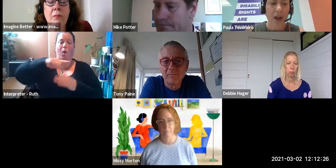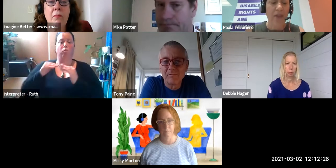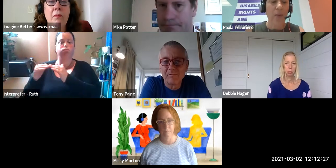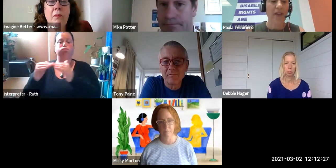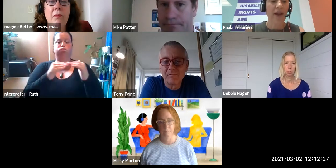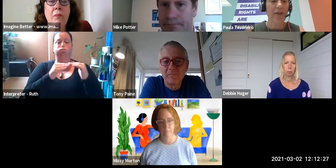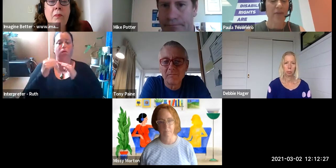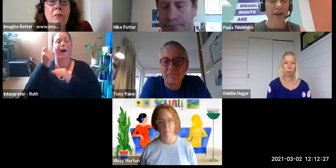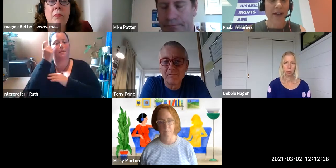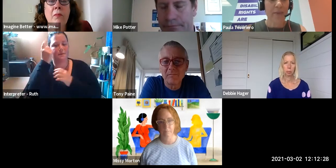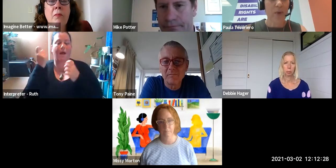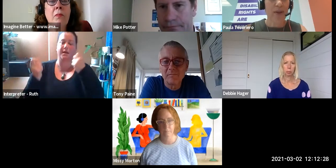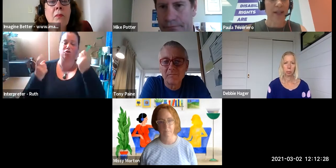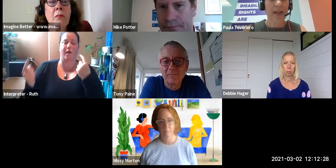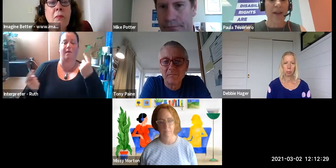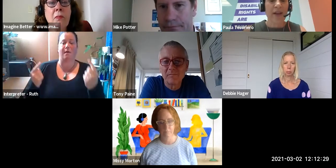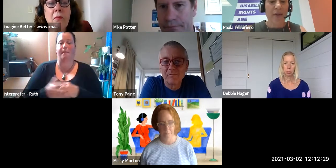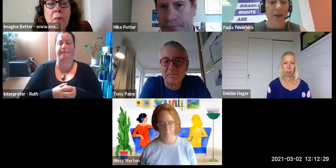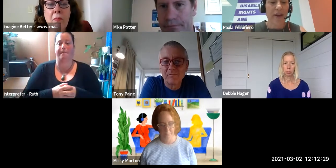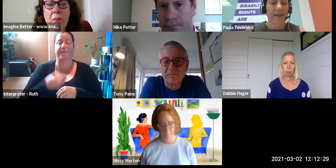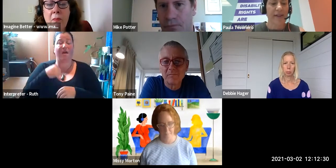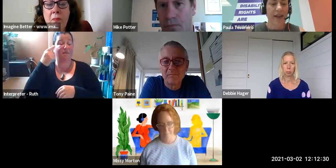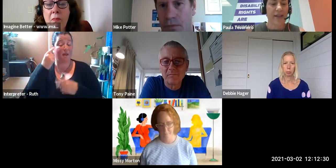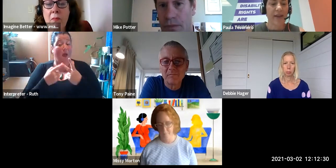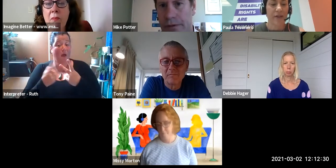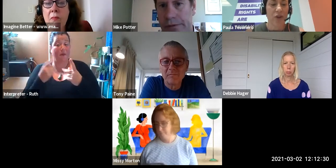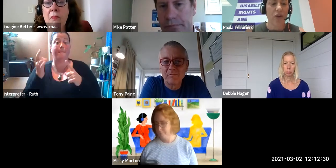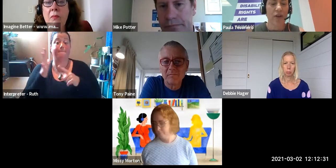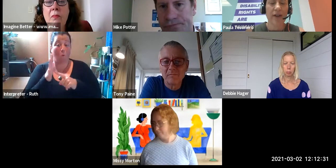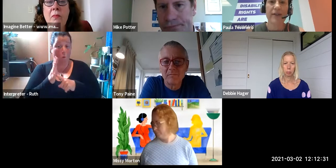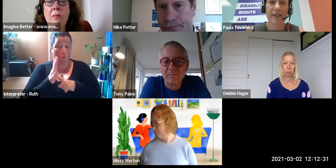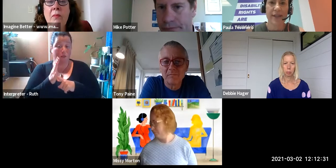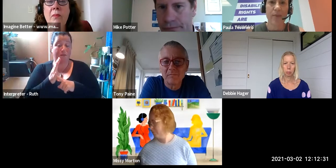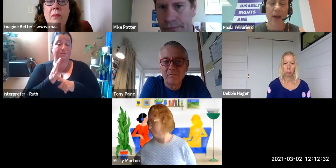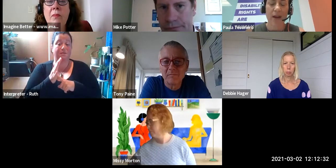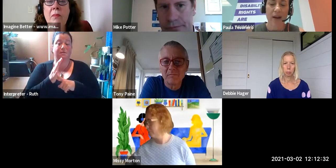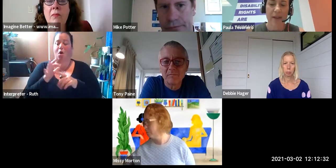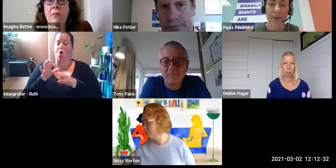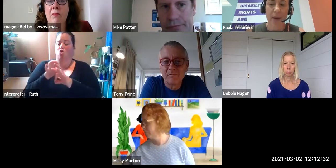I think one of the other really important things that non-disabled allies can be part